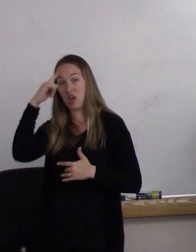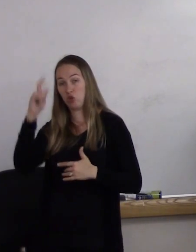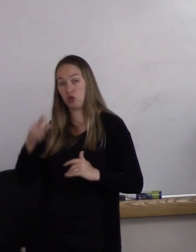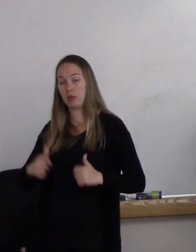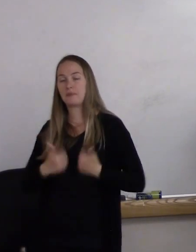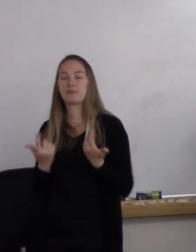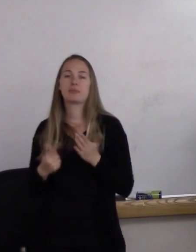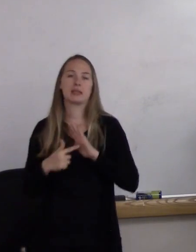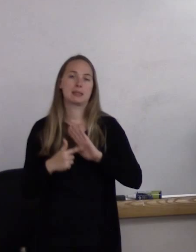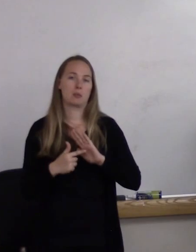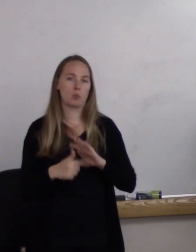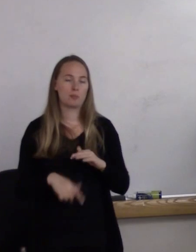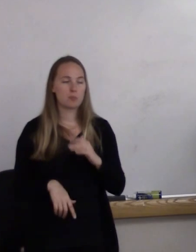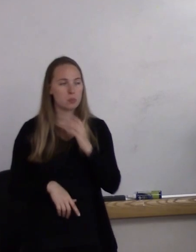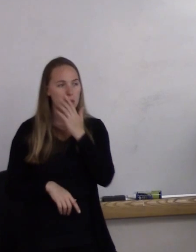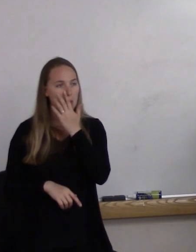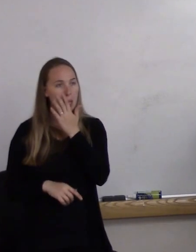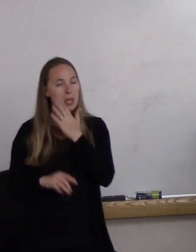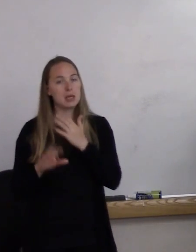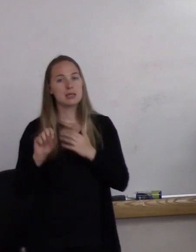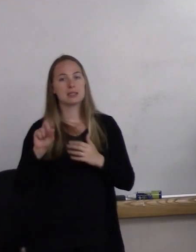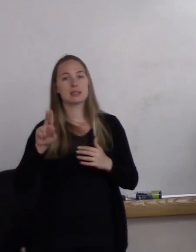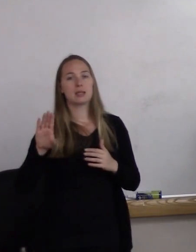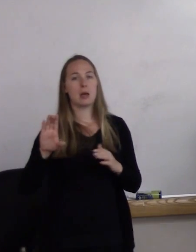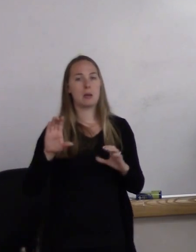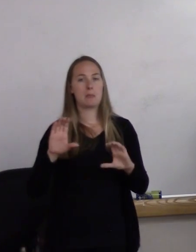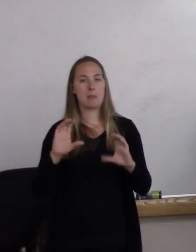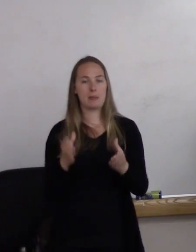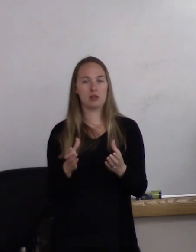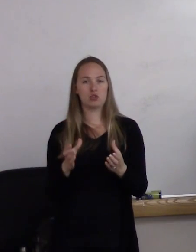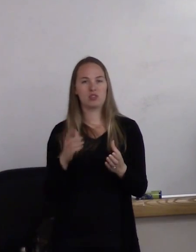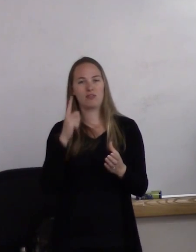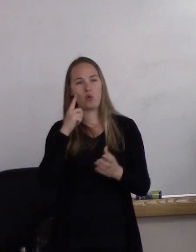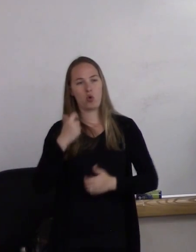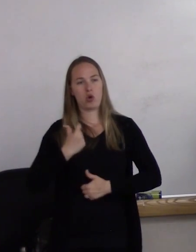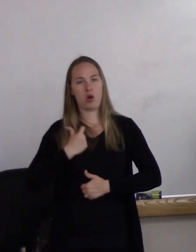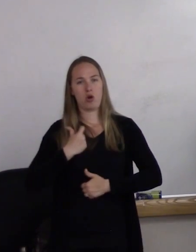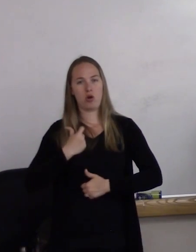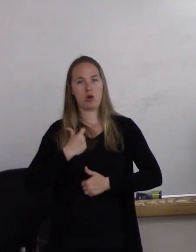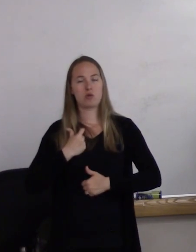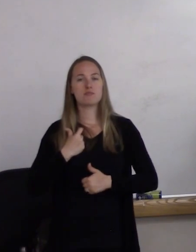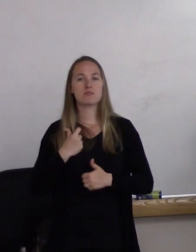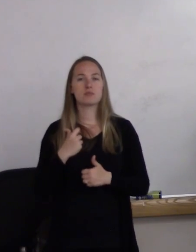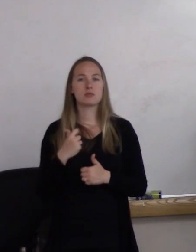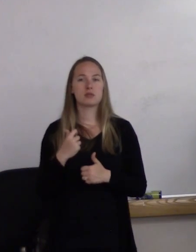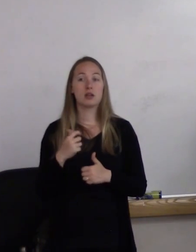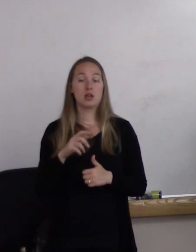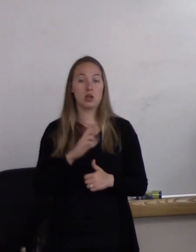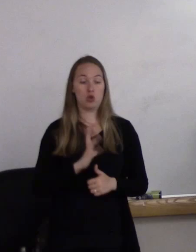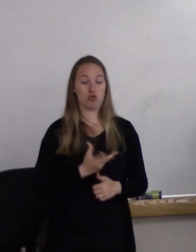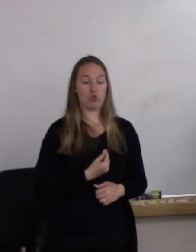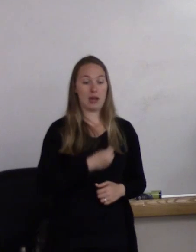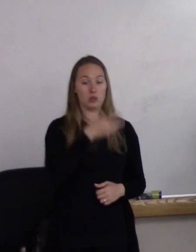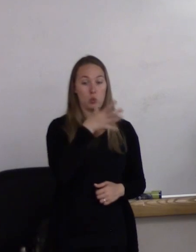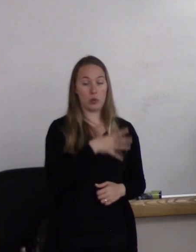if you look at subpopulations of armed forces service, trans women have the highest rate